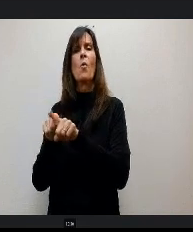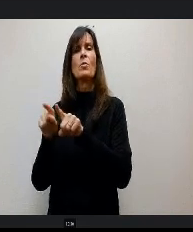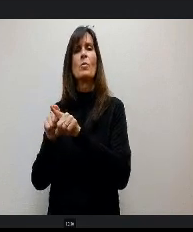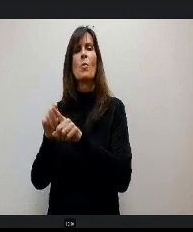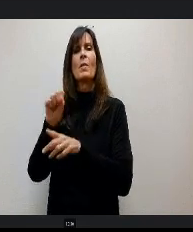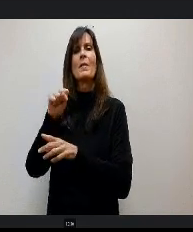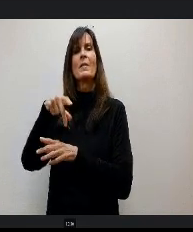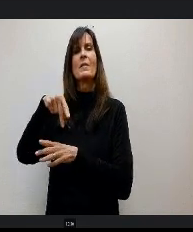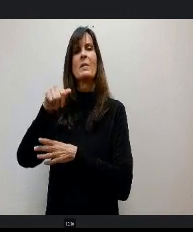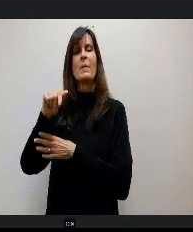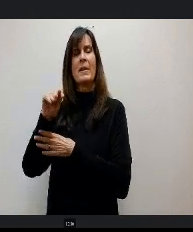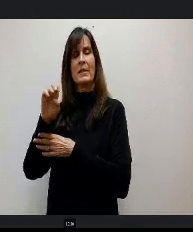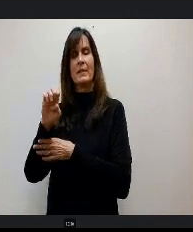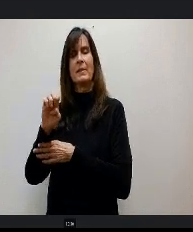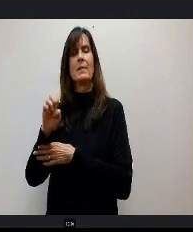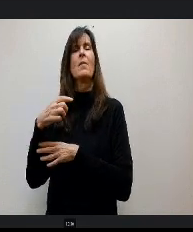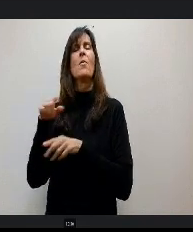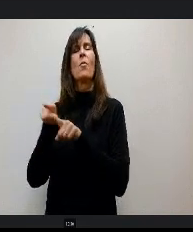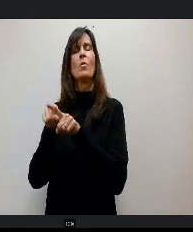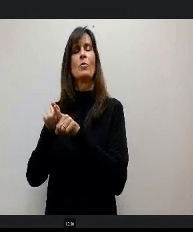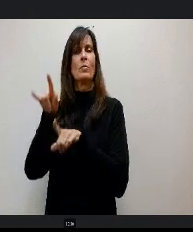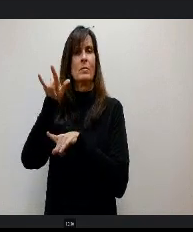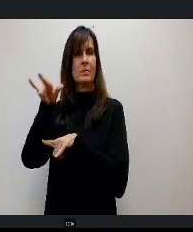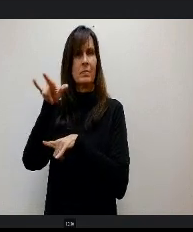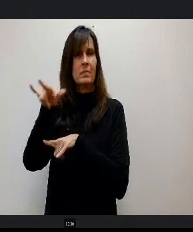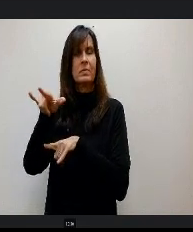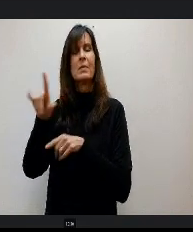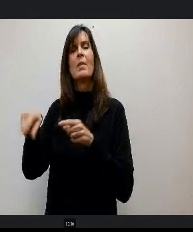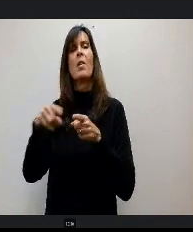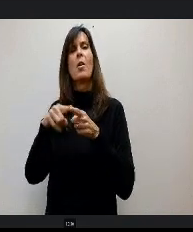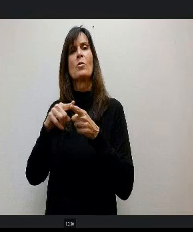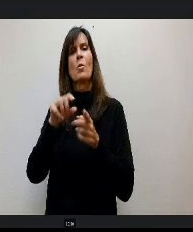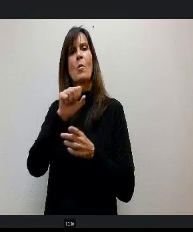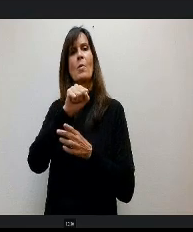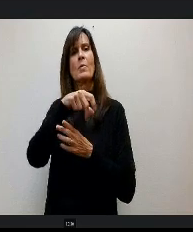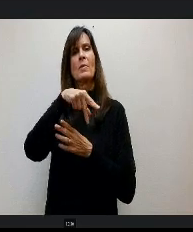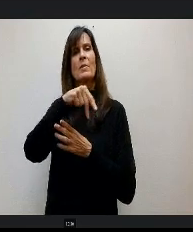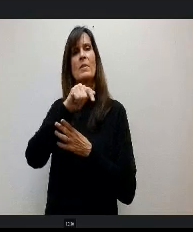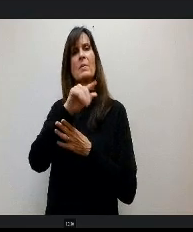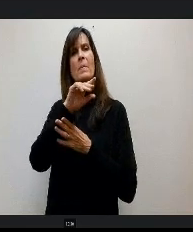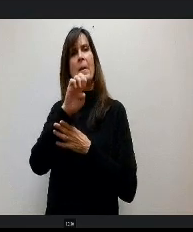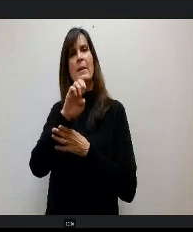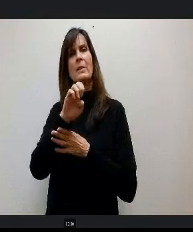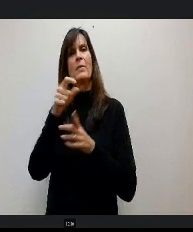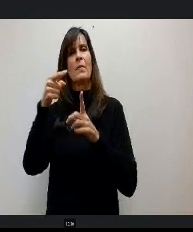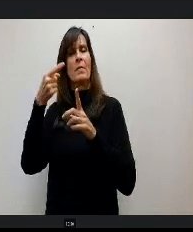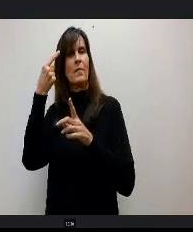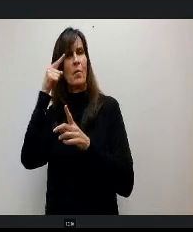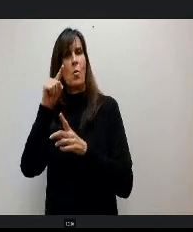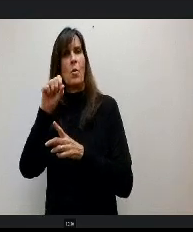USAFA and we also spend a day at Peterson Space for space Starbase. So we're out of the classroom more than we're in the classroom for our space program.